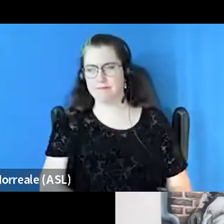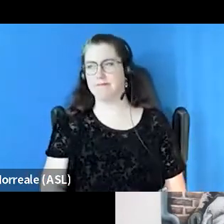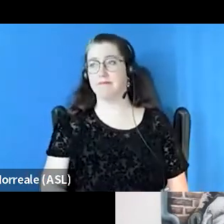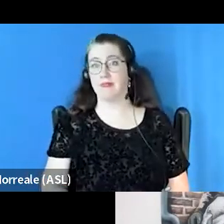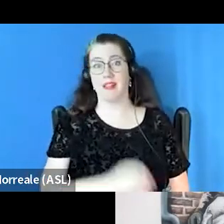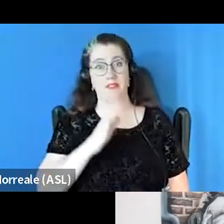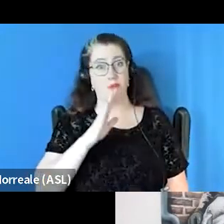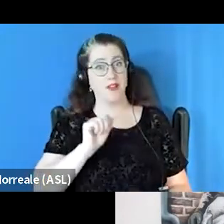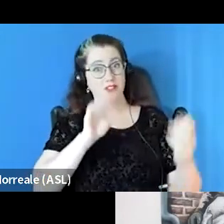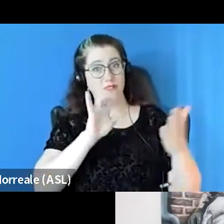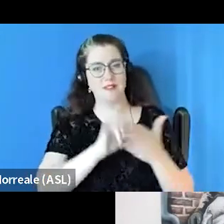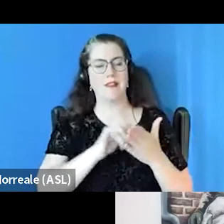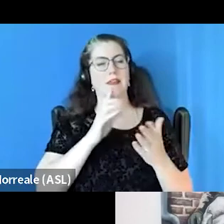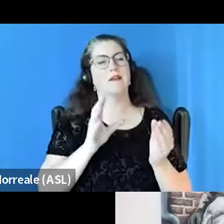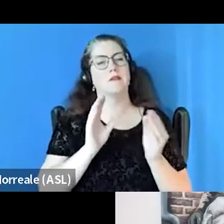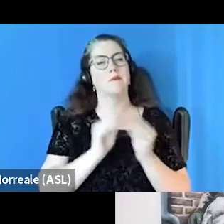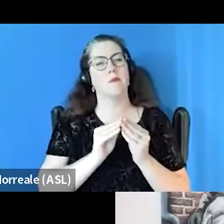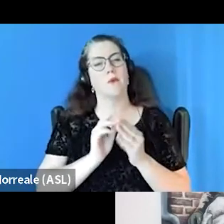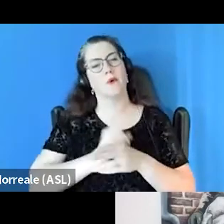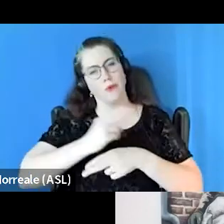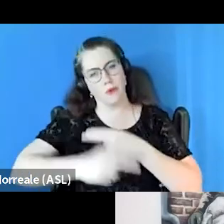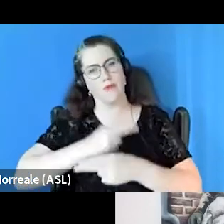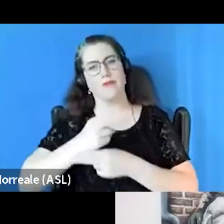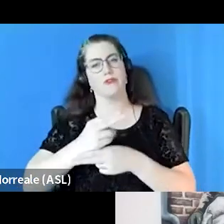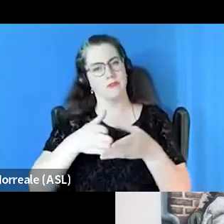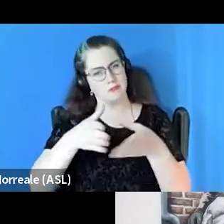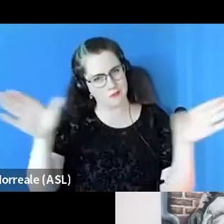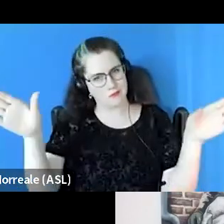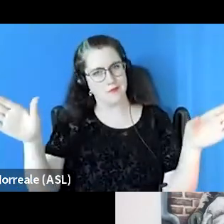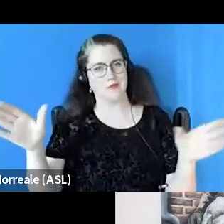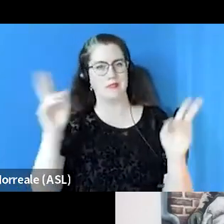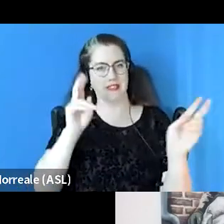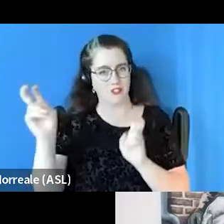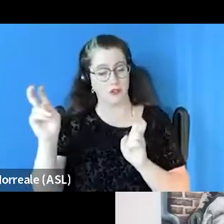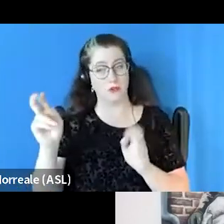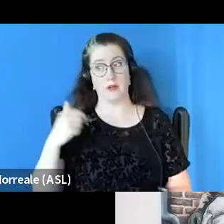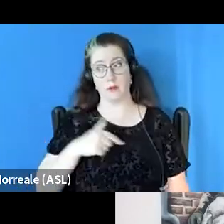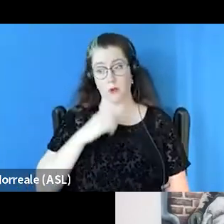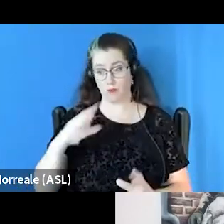it's a universalism issue. So if we were able to provide more diversity